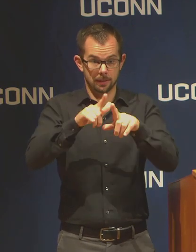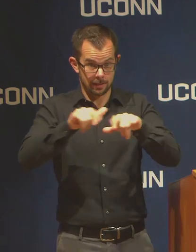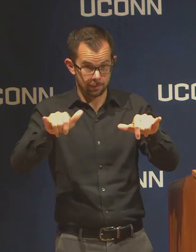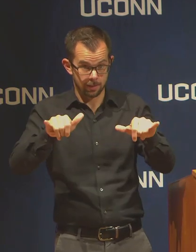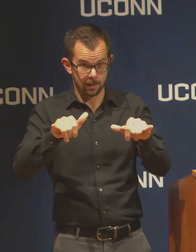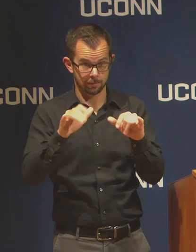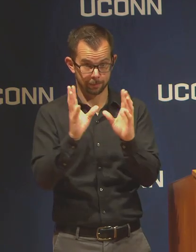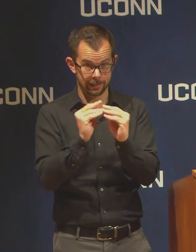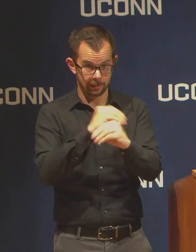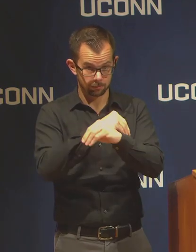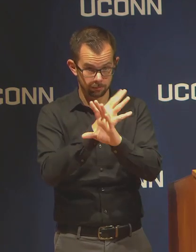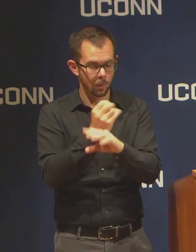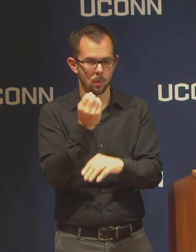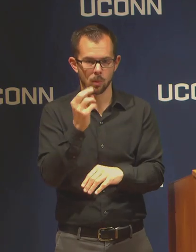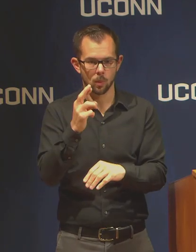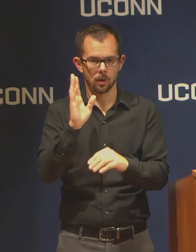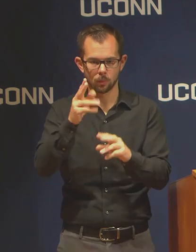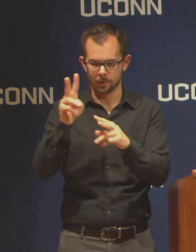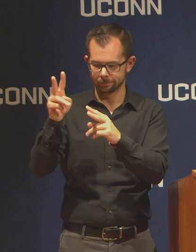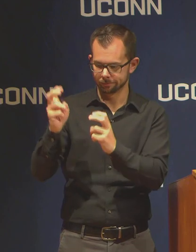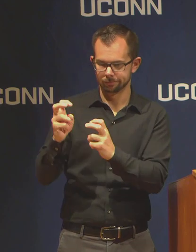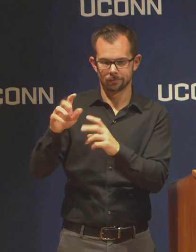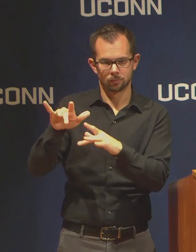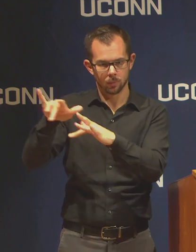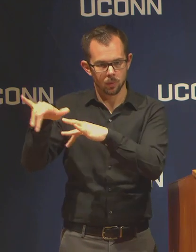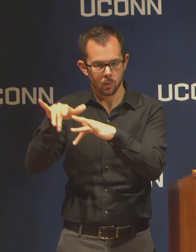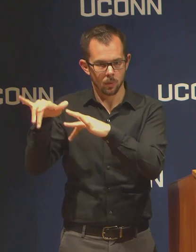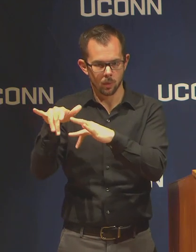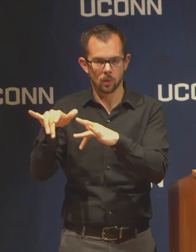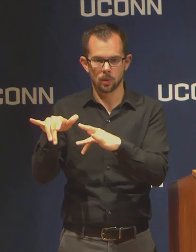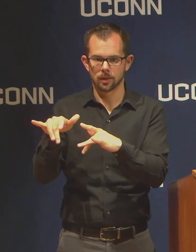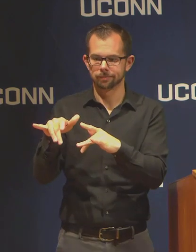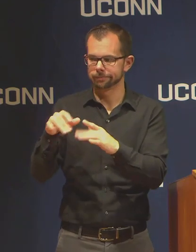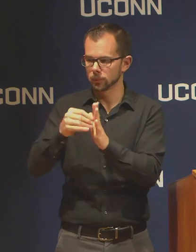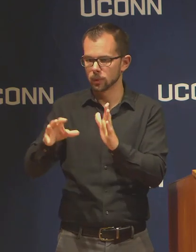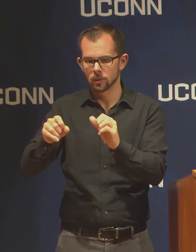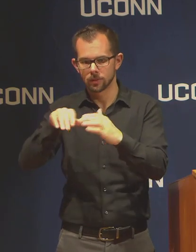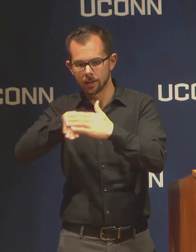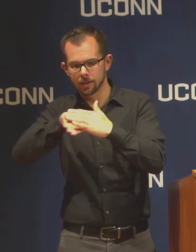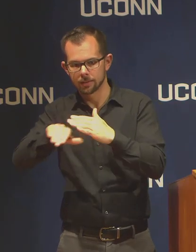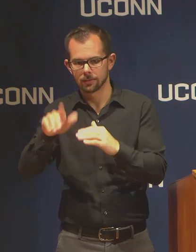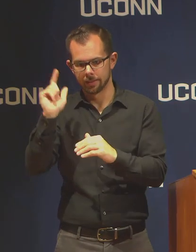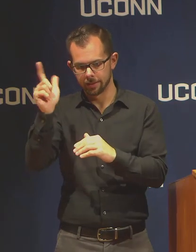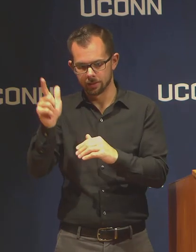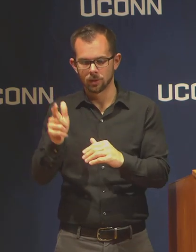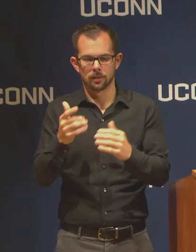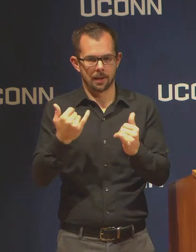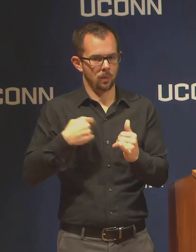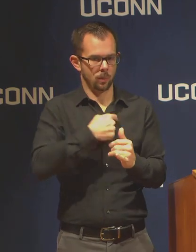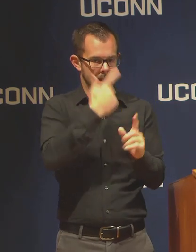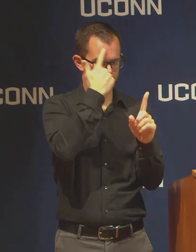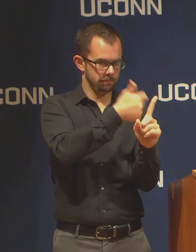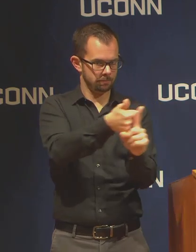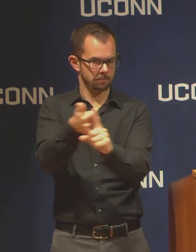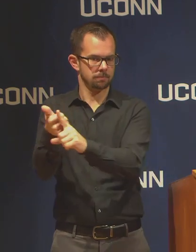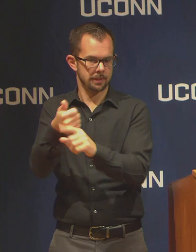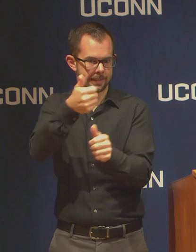accessing course materials on their own time, so that will be a question